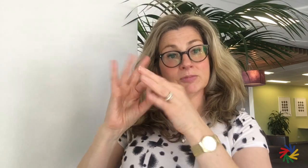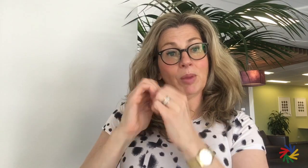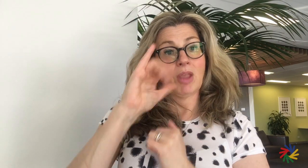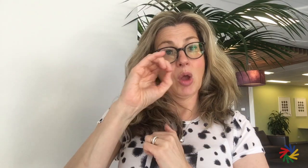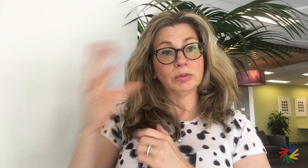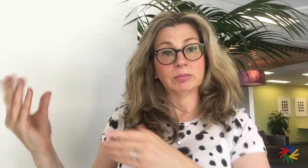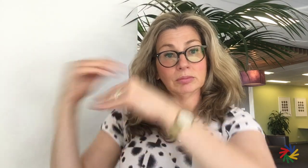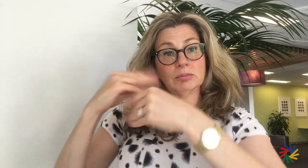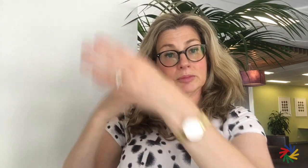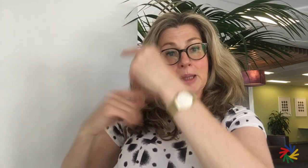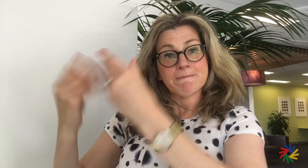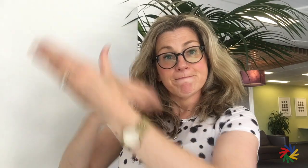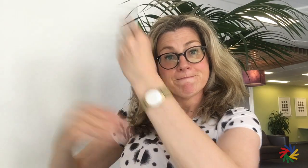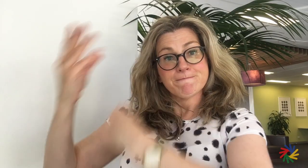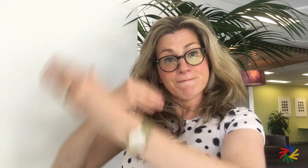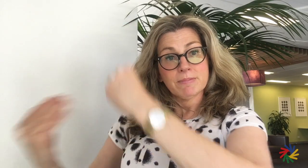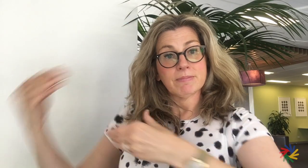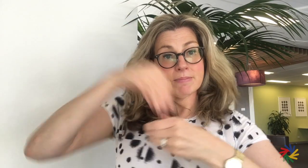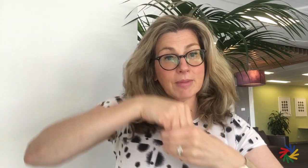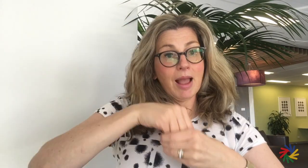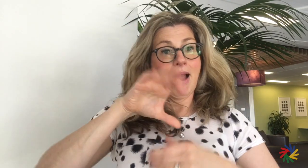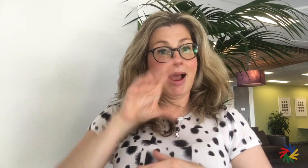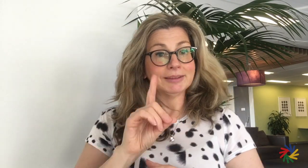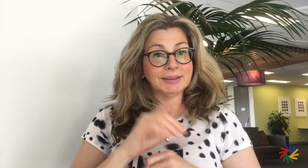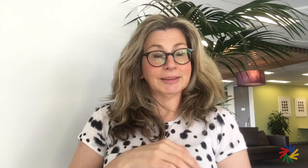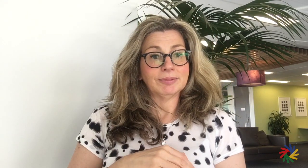from current research and thinking in gender equality.